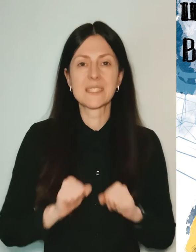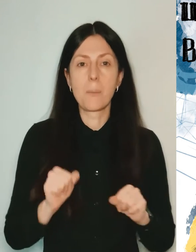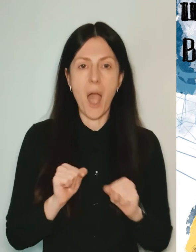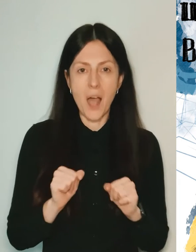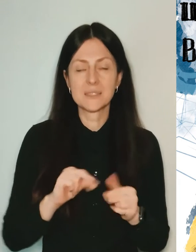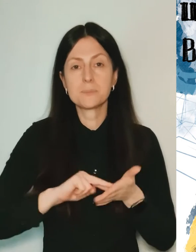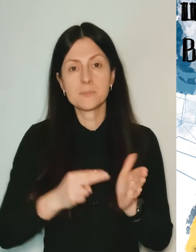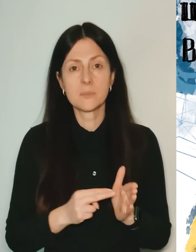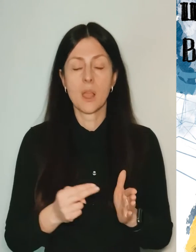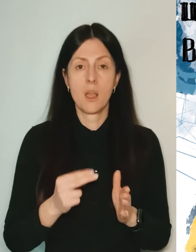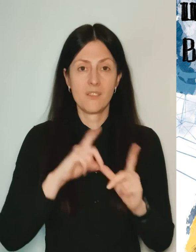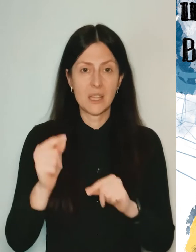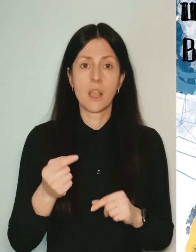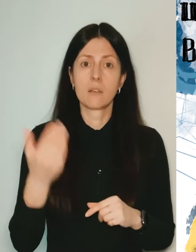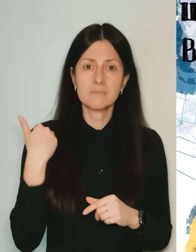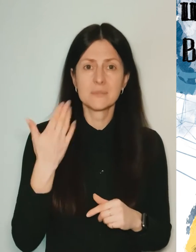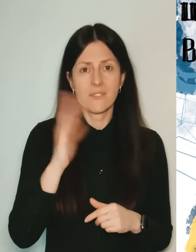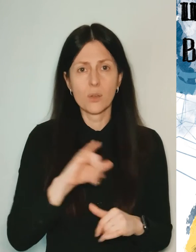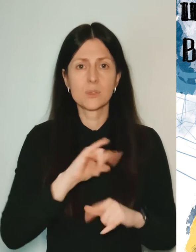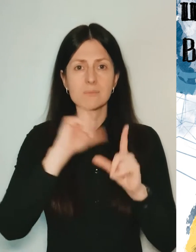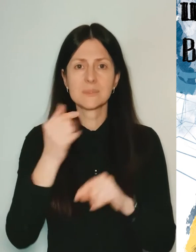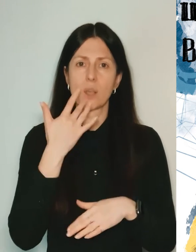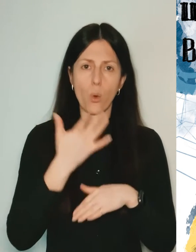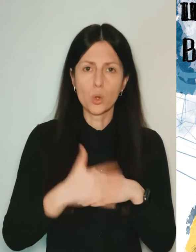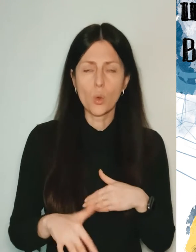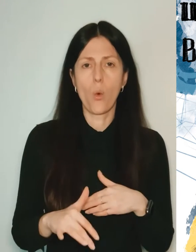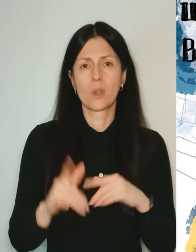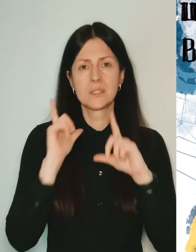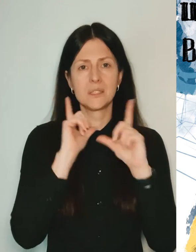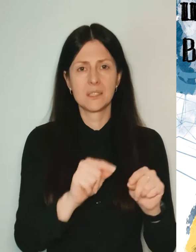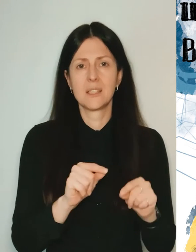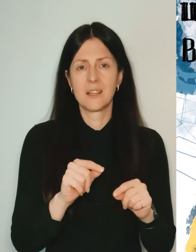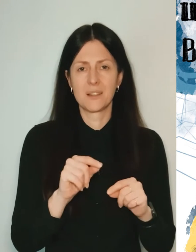I mean they said: "come on, let's go, let's go somewhere abroad, let's go west."